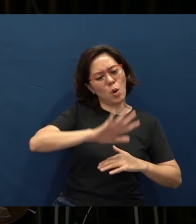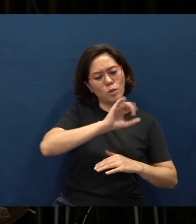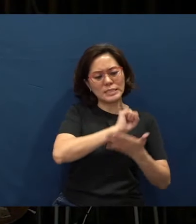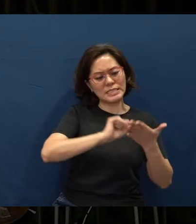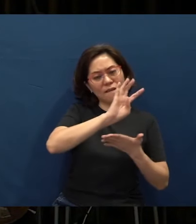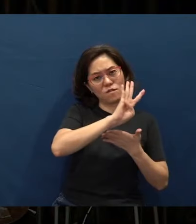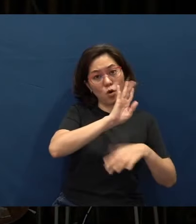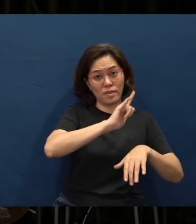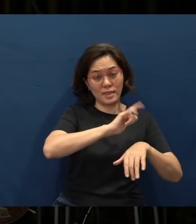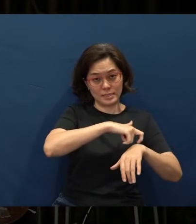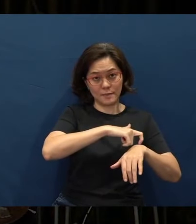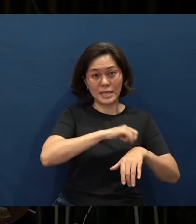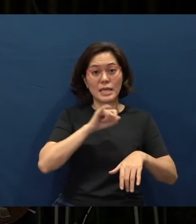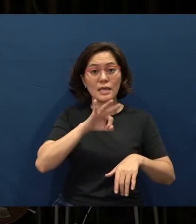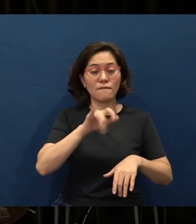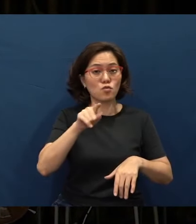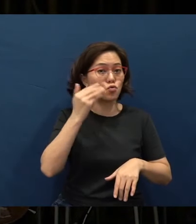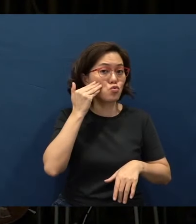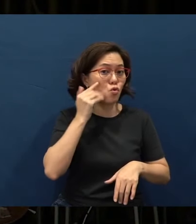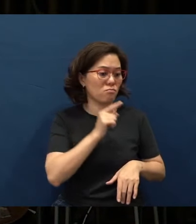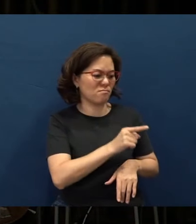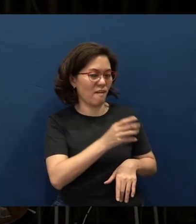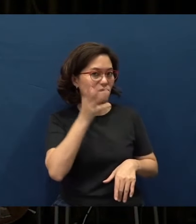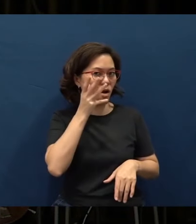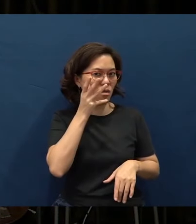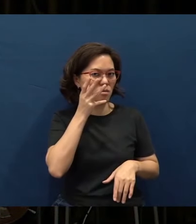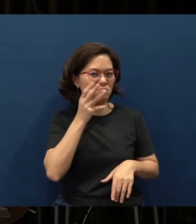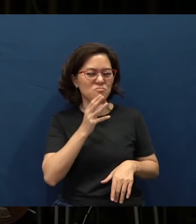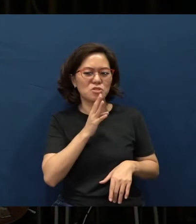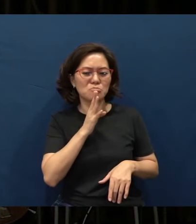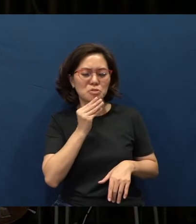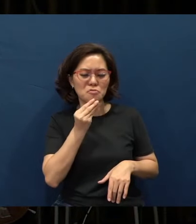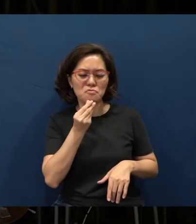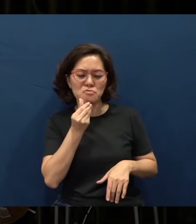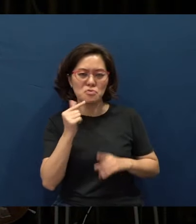And if you know (her) dad, (her) dad is a man of very few words. He's a very quiet man.